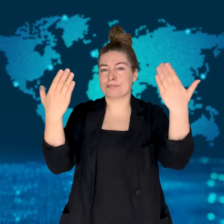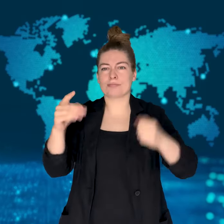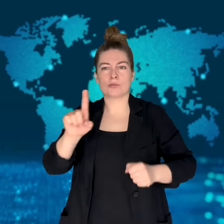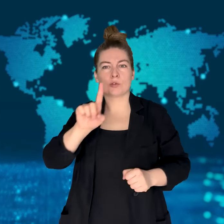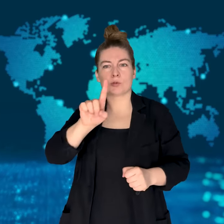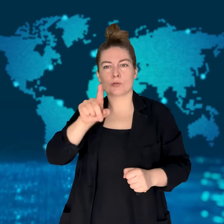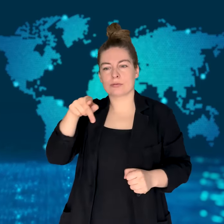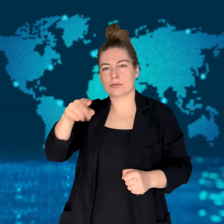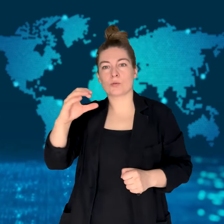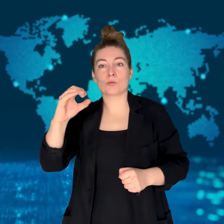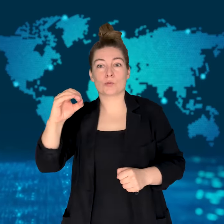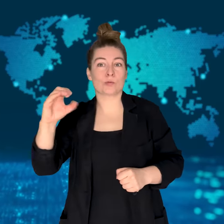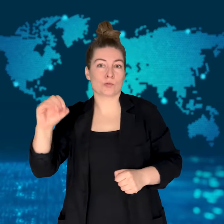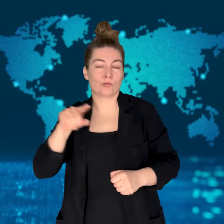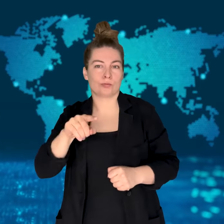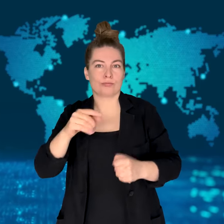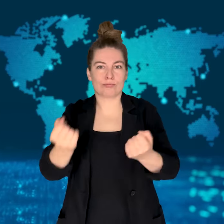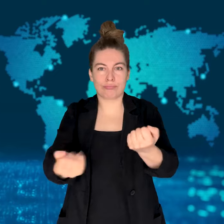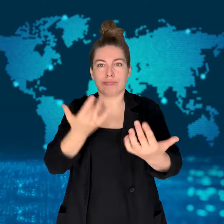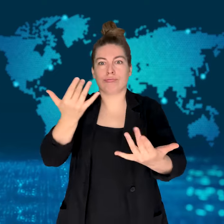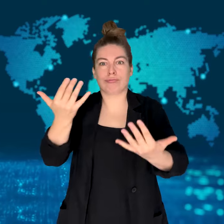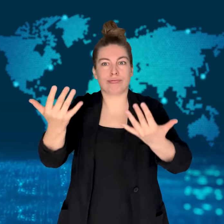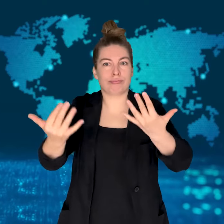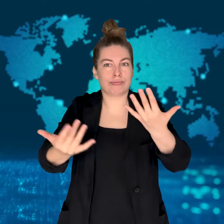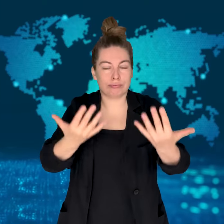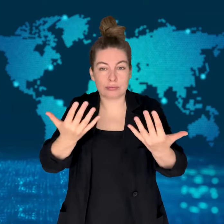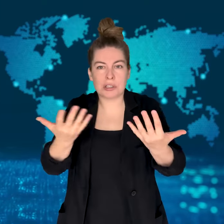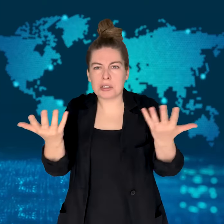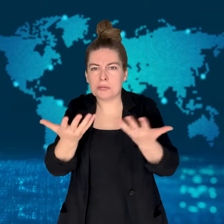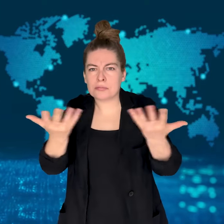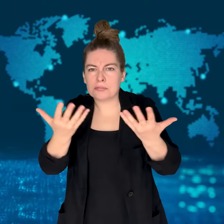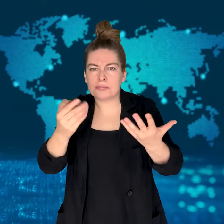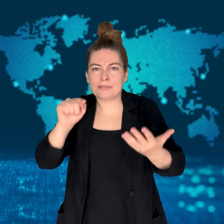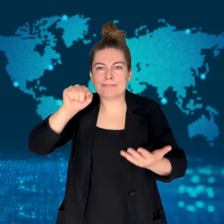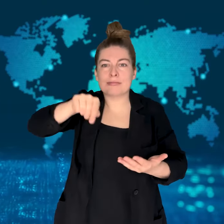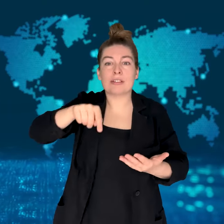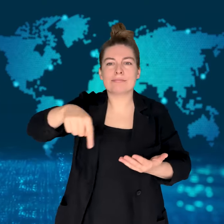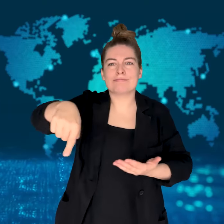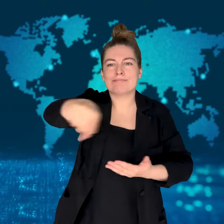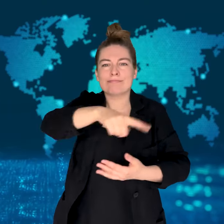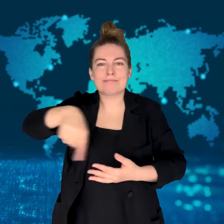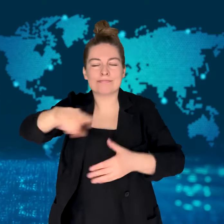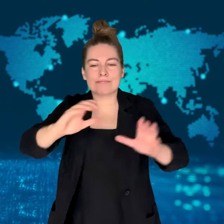The incident occurred around 1:00 PM in